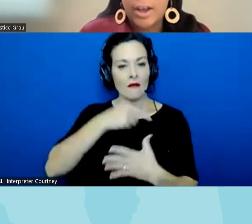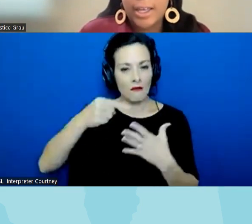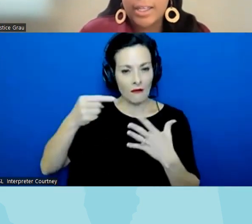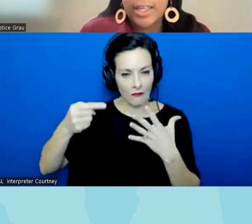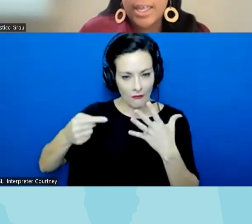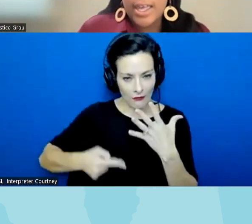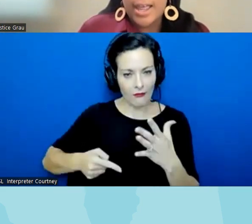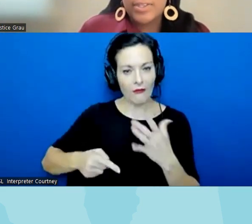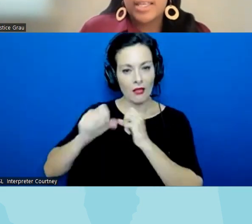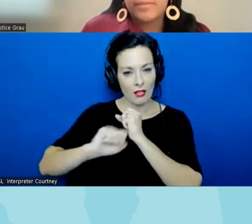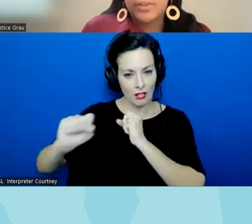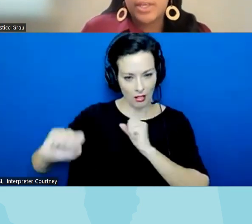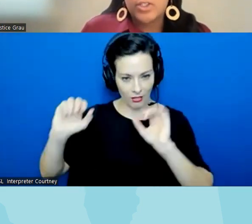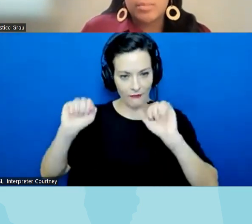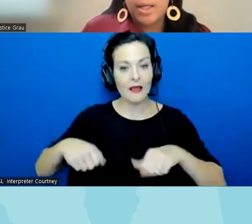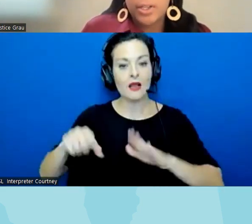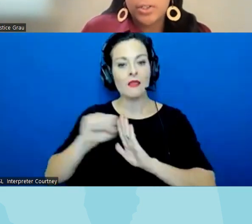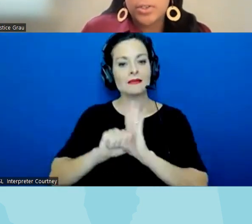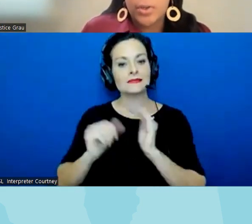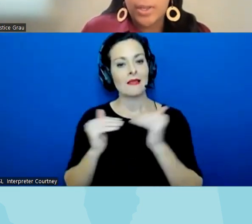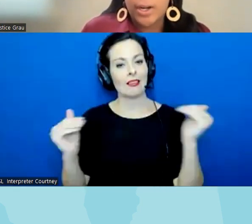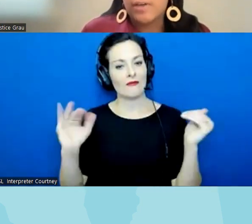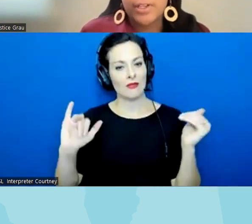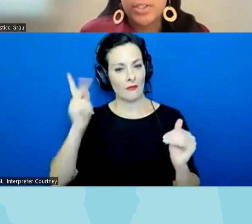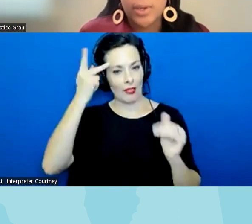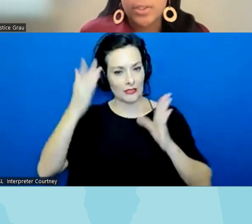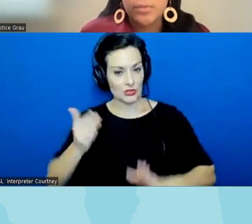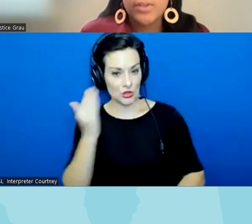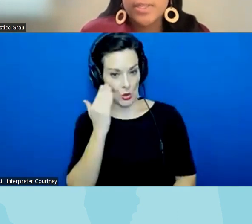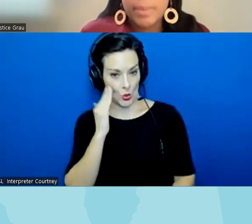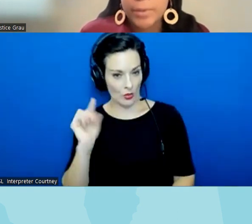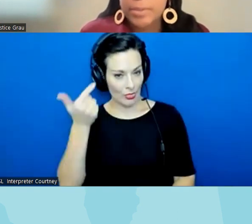on and at the state level extreme politicians know that our governor is going to redo these bills